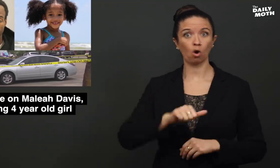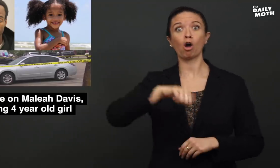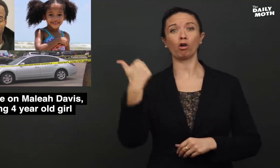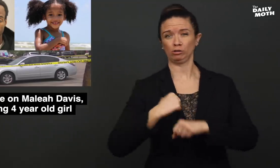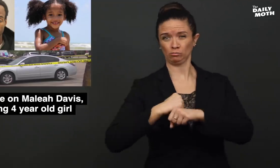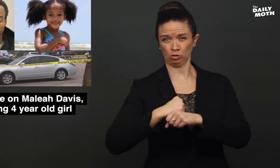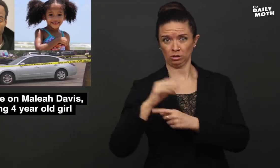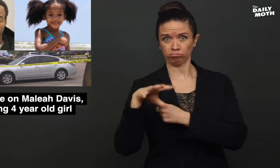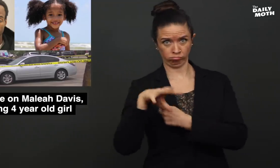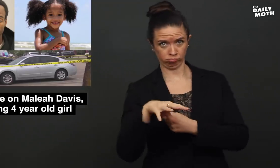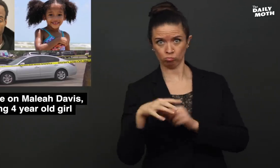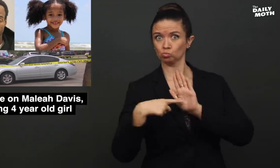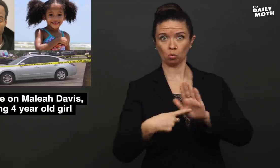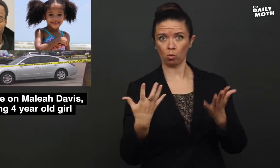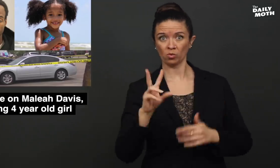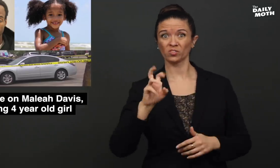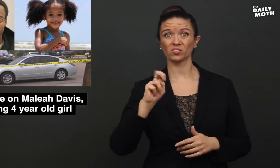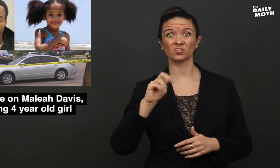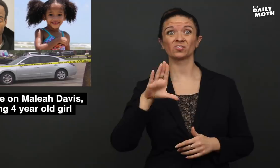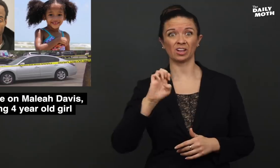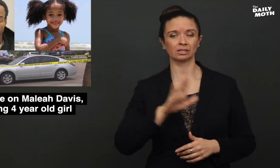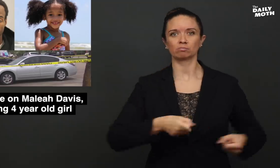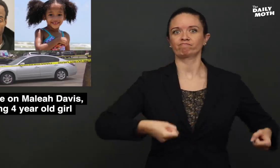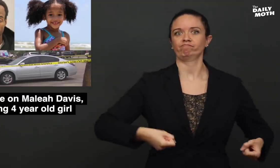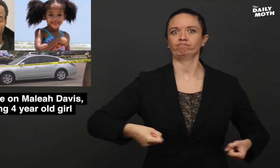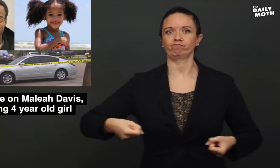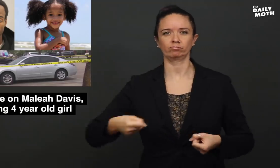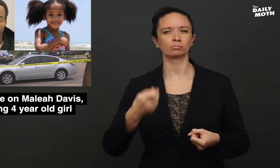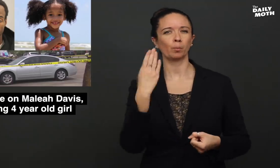Another surveillance video also showed Vence carrying out